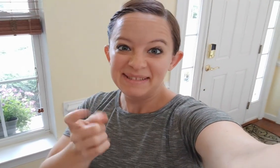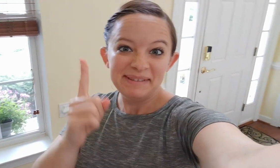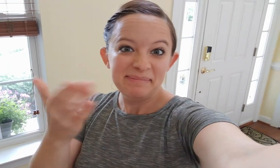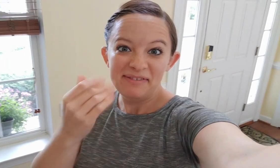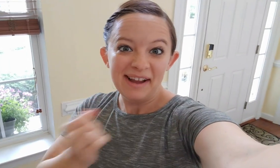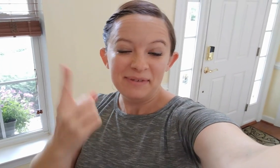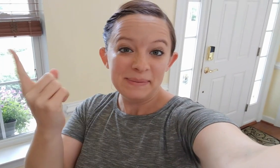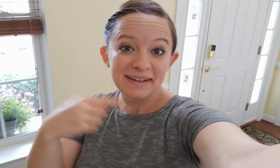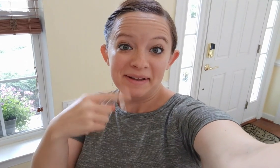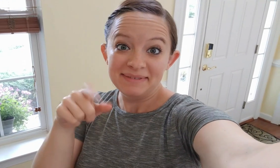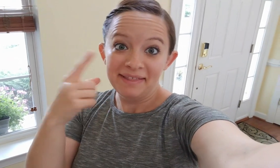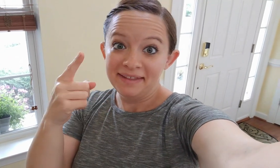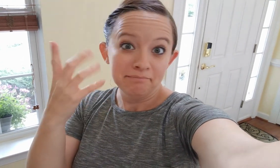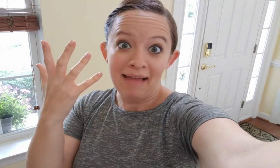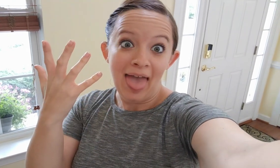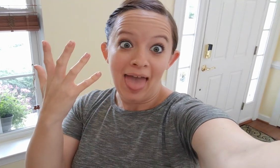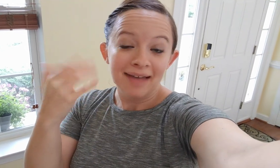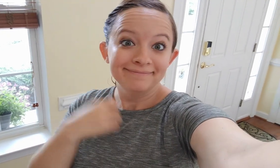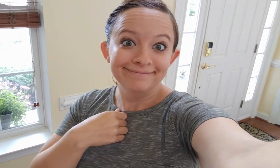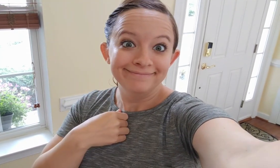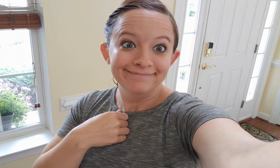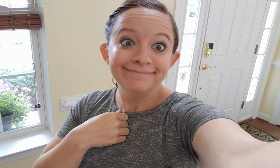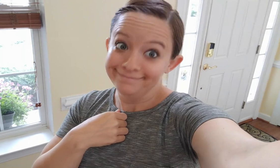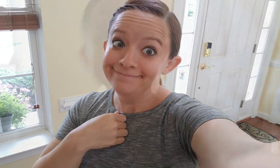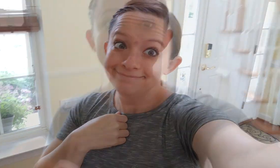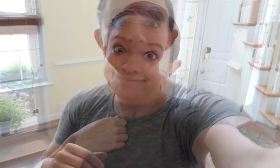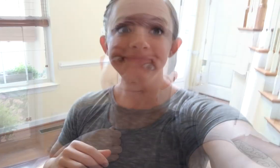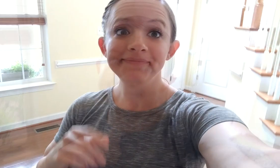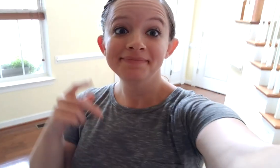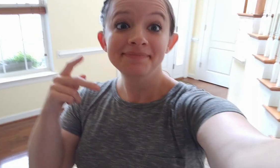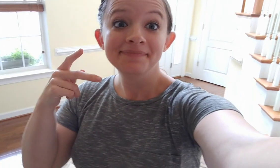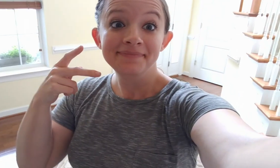So just all last minute stuff before everyone gets here. Then ahhh!